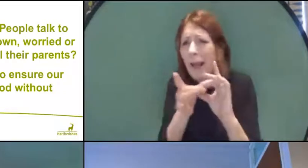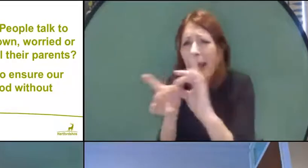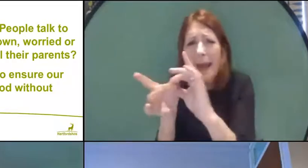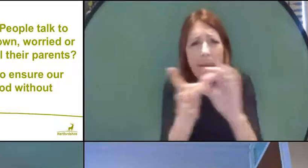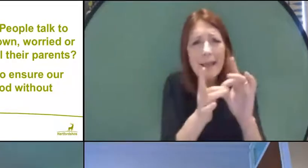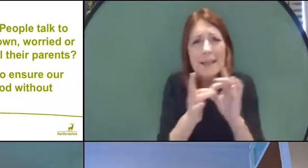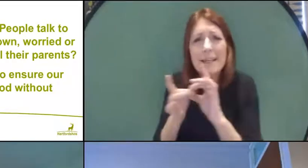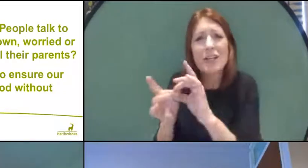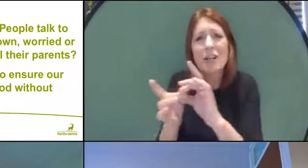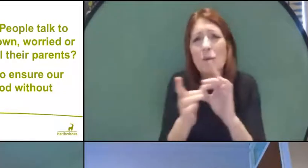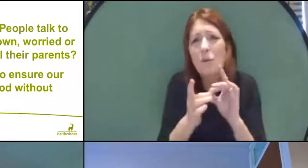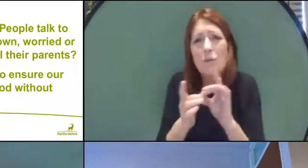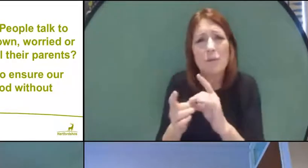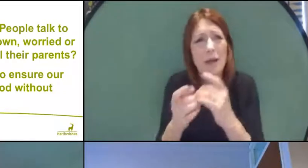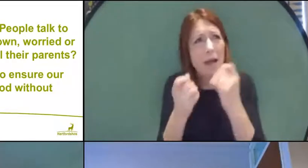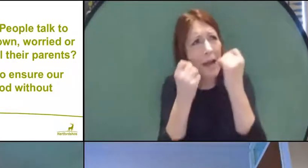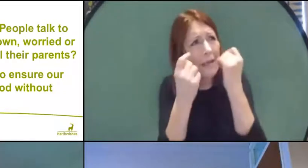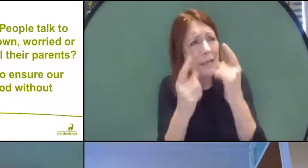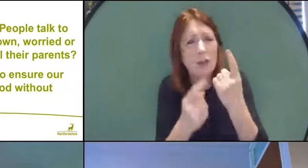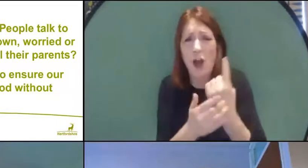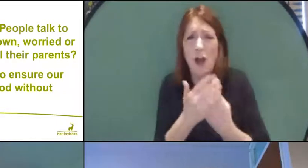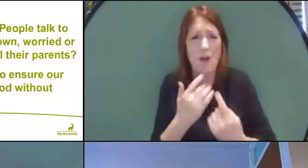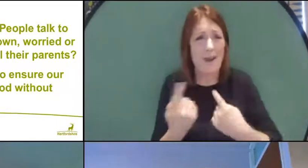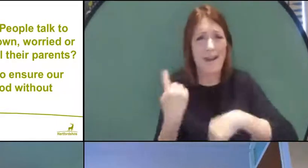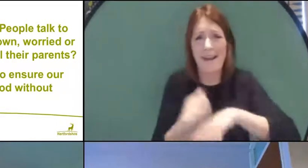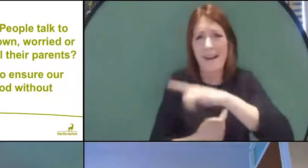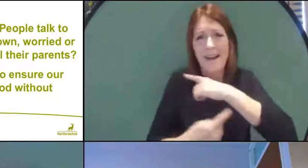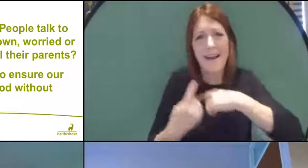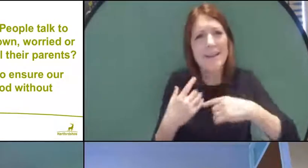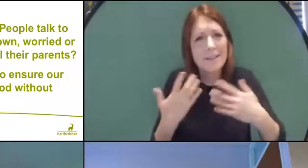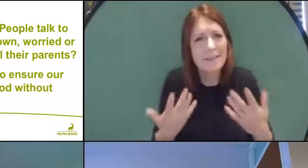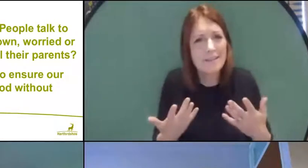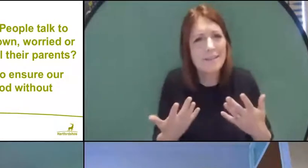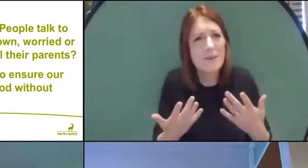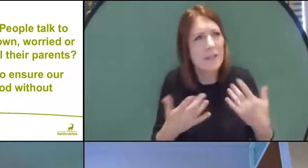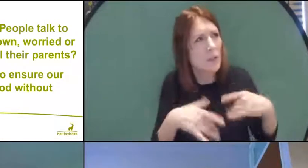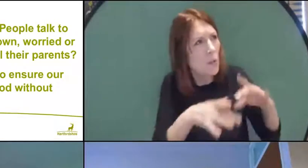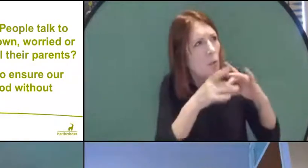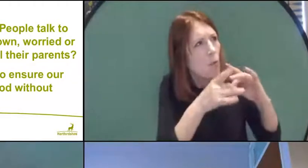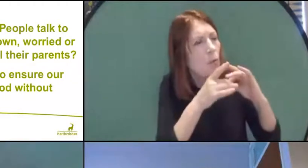with understanding that it's not just ours, we need to work with teachers and support them.